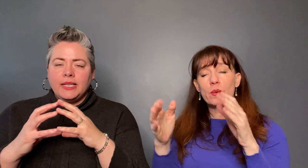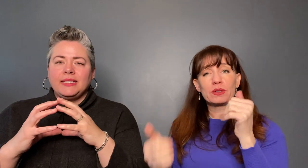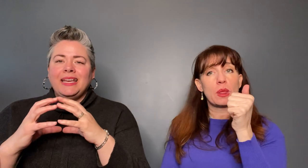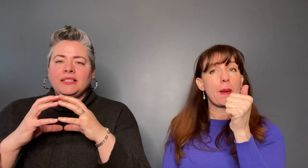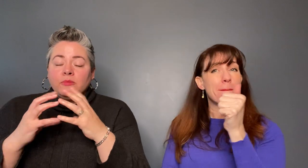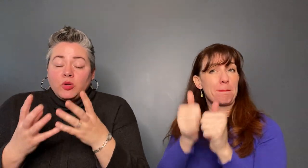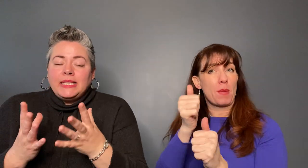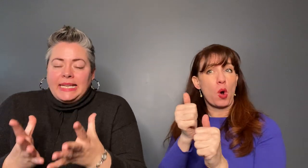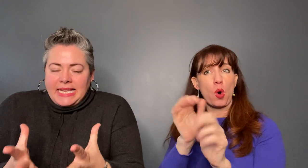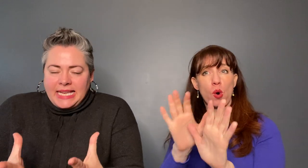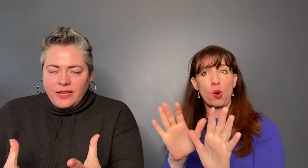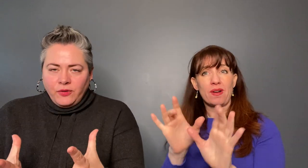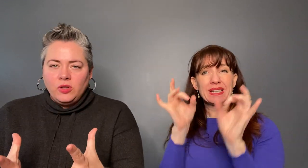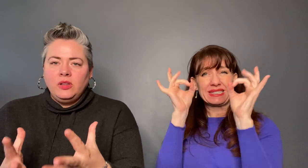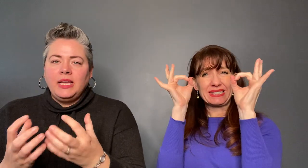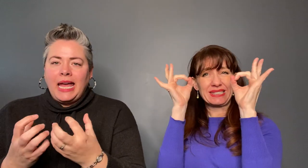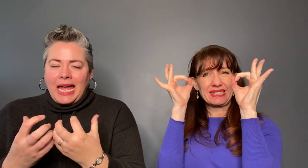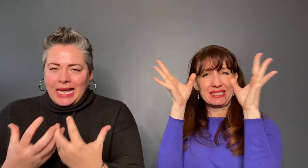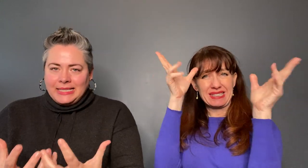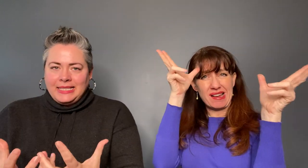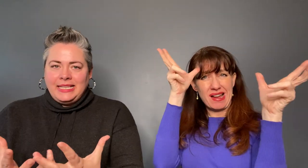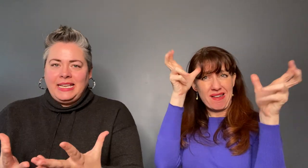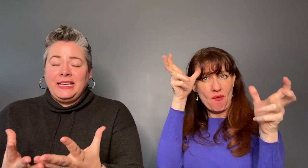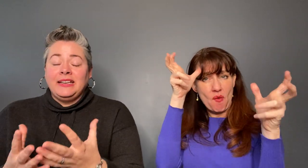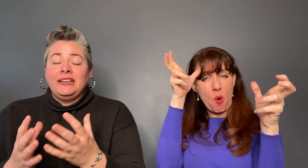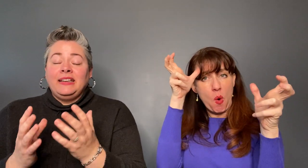evil entity that is there.